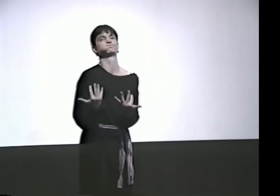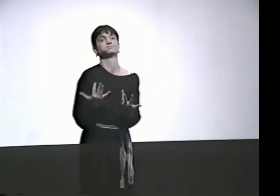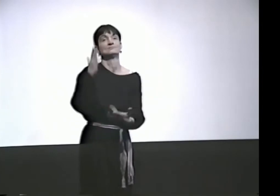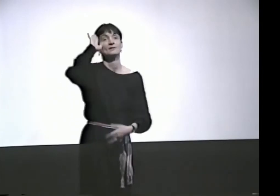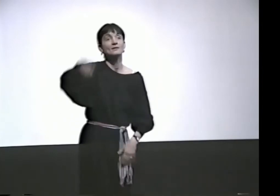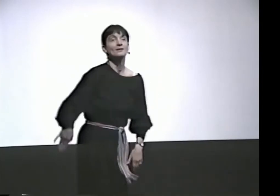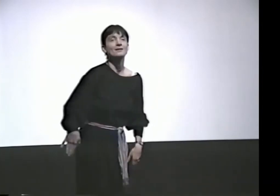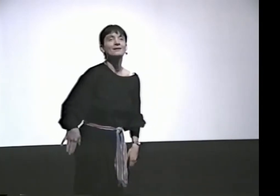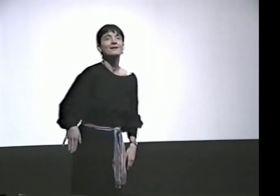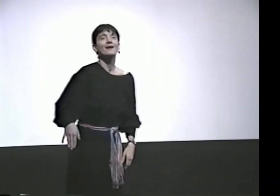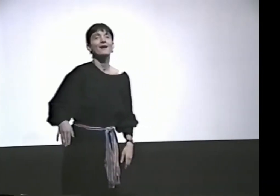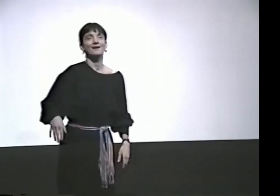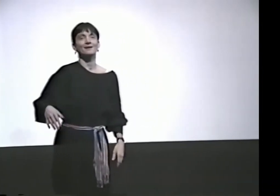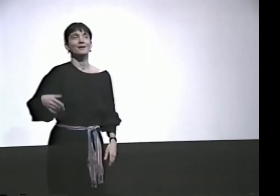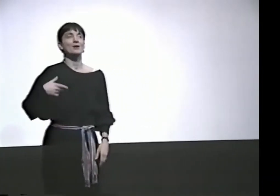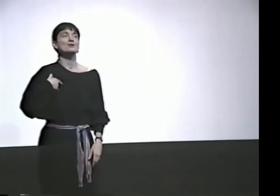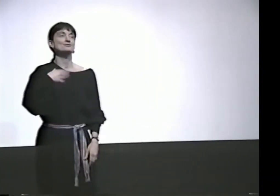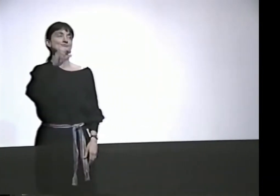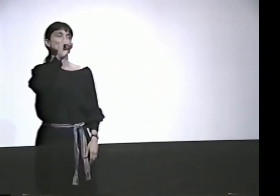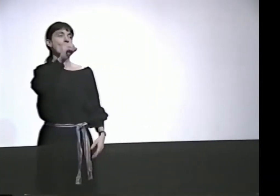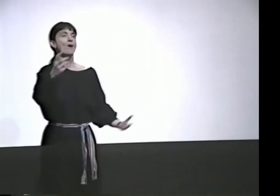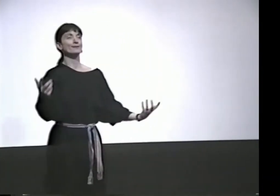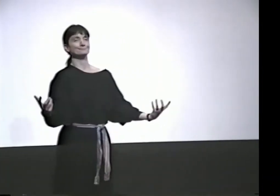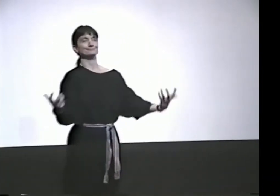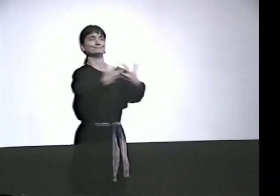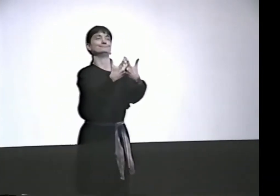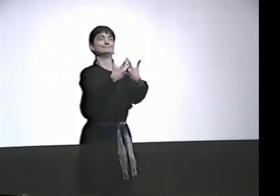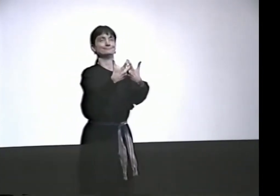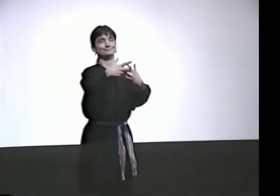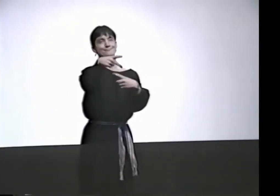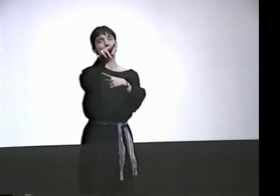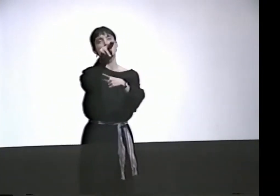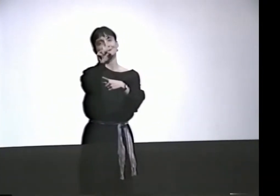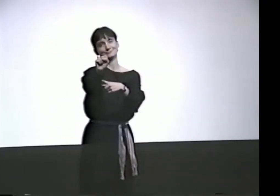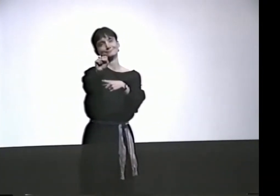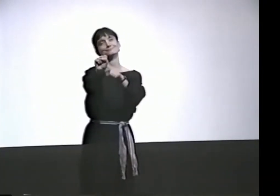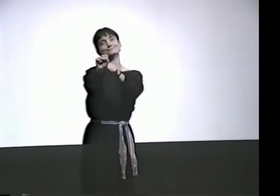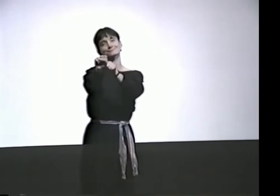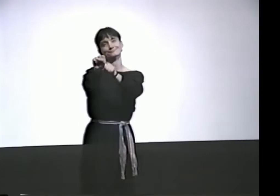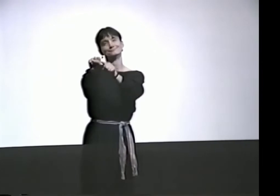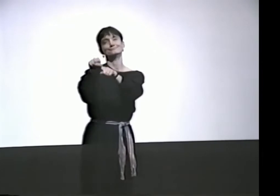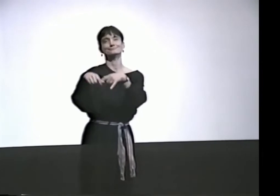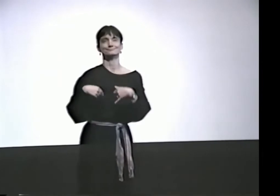SO I WAS TEASING MY ROOMMATE ABOUT "HOT SHIT," AND I SAID, "YOU KNOW, THE TOILET IS BOILING WITH YOUR SHIT IN IT."